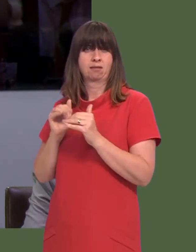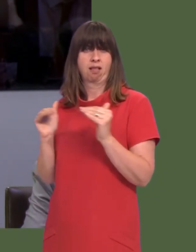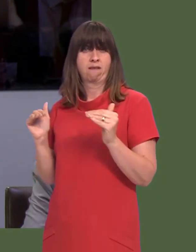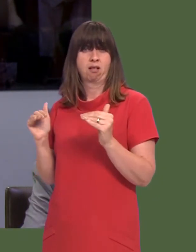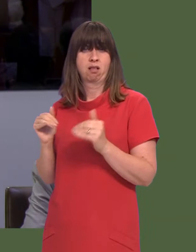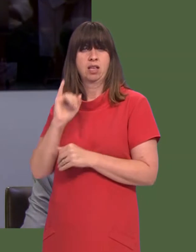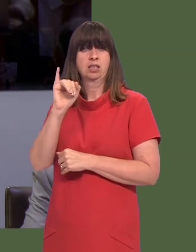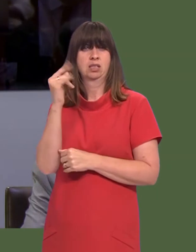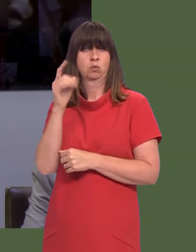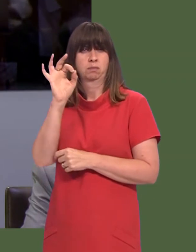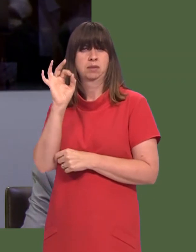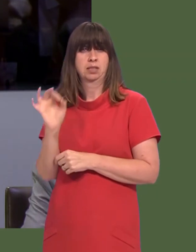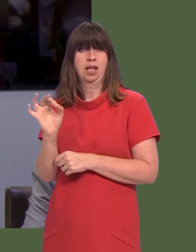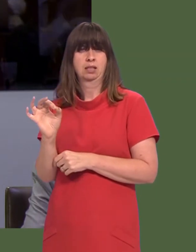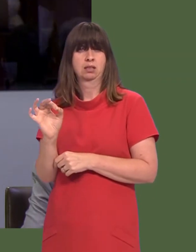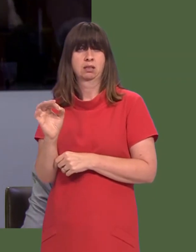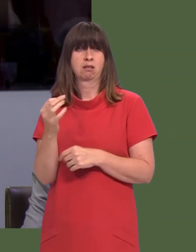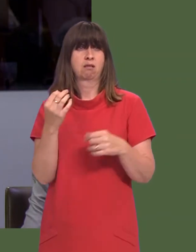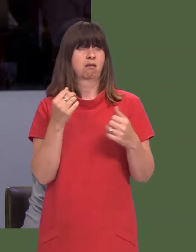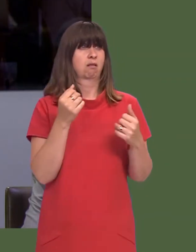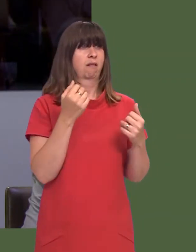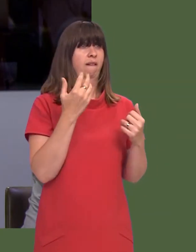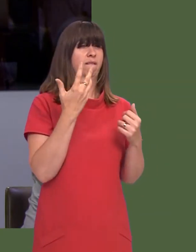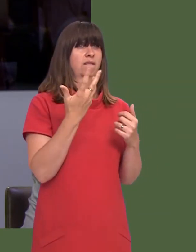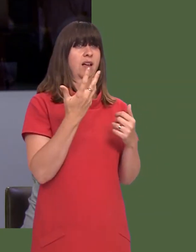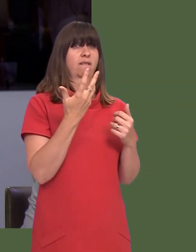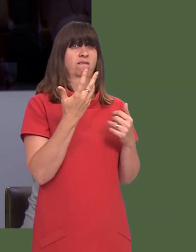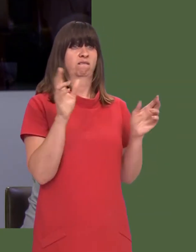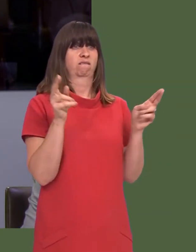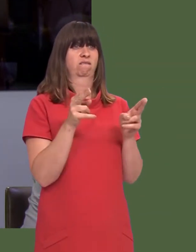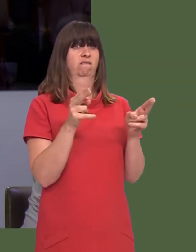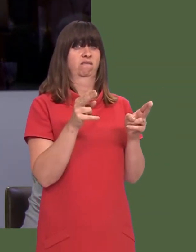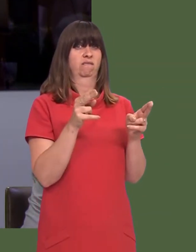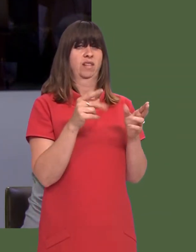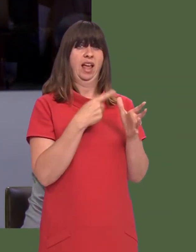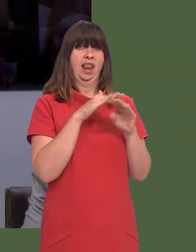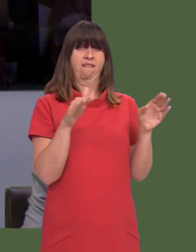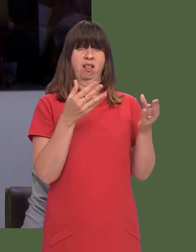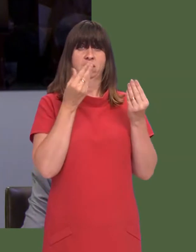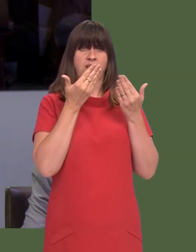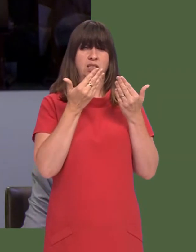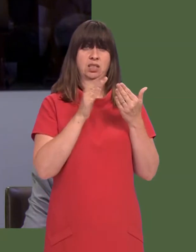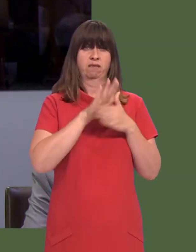languages at AS-level, and 61 per cent have fewer than five foreign language pupils at A-level.